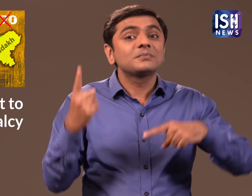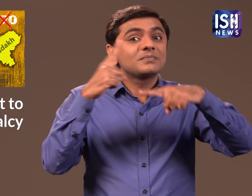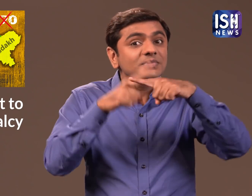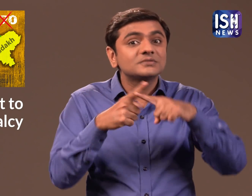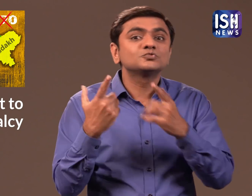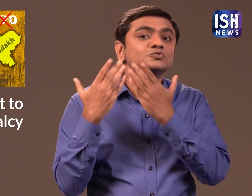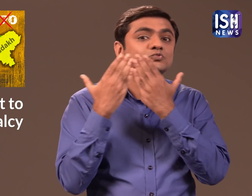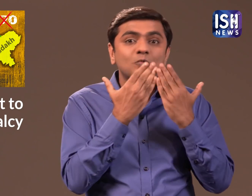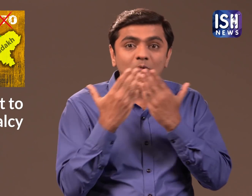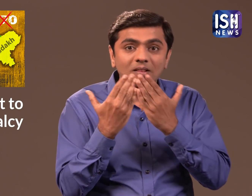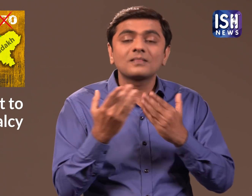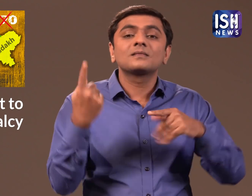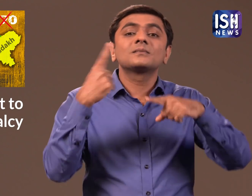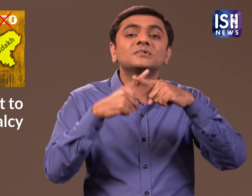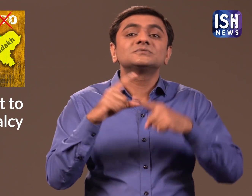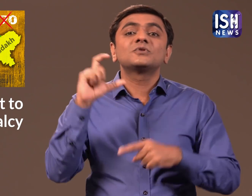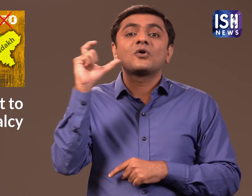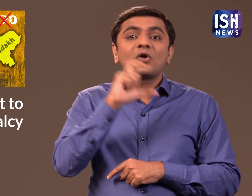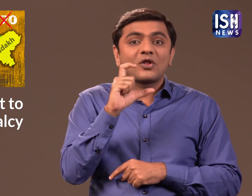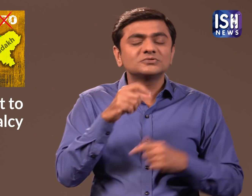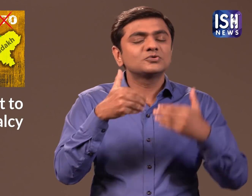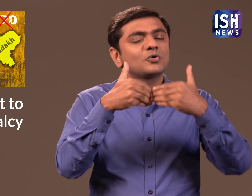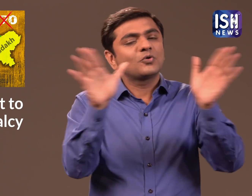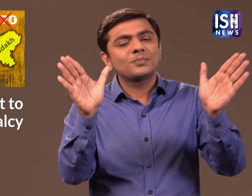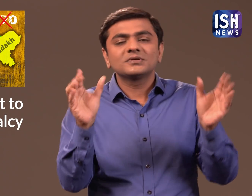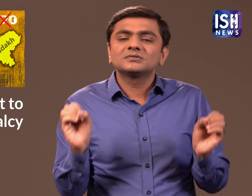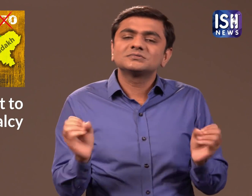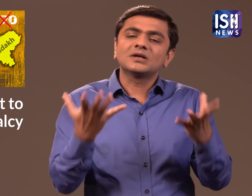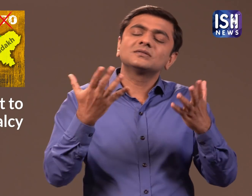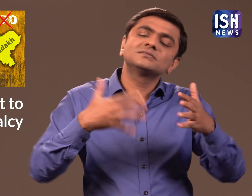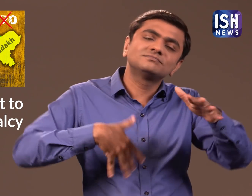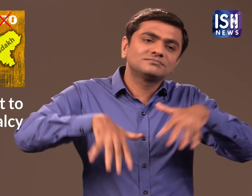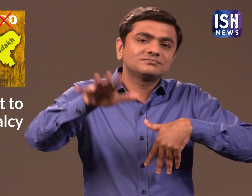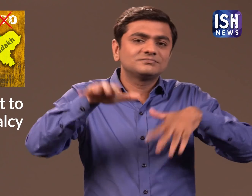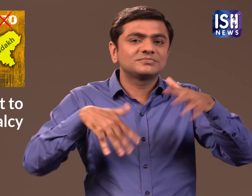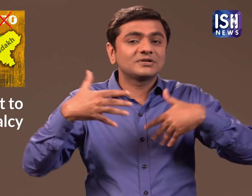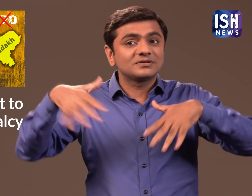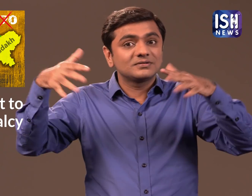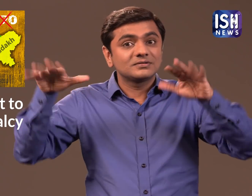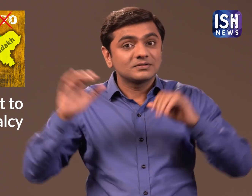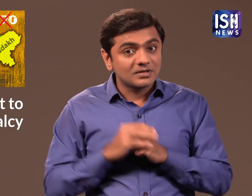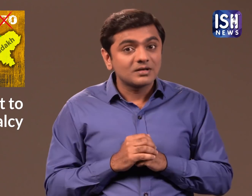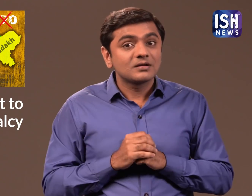Schools and colleges must be started as well.